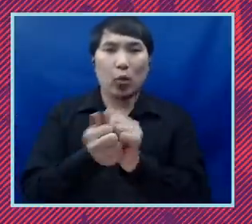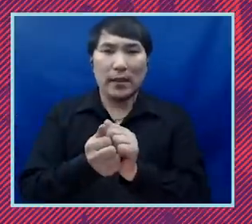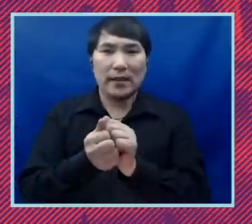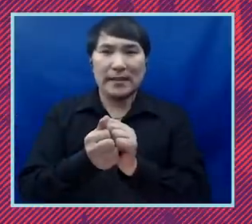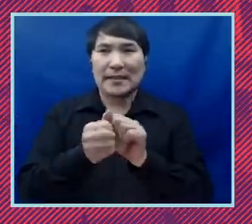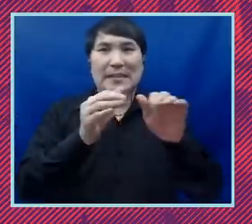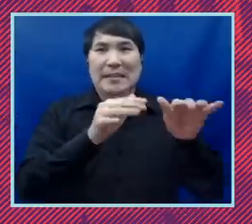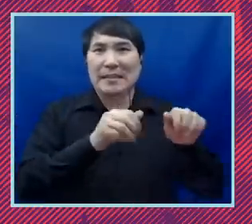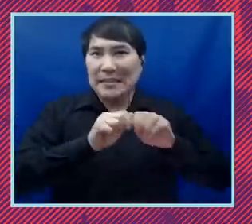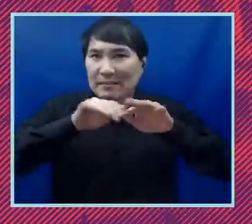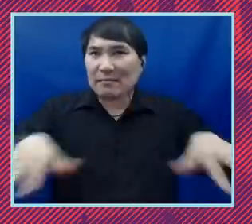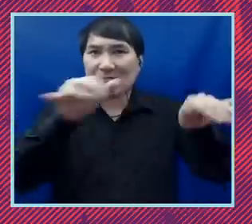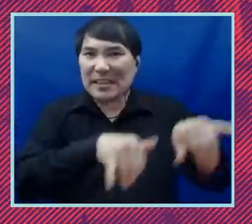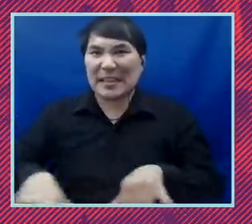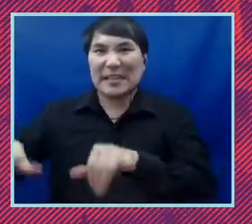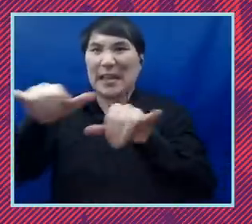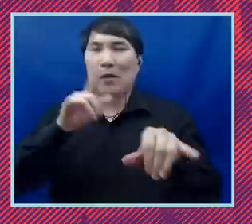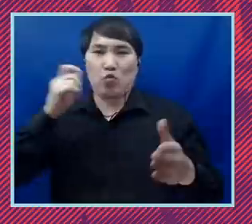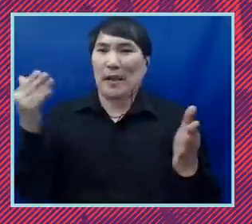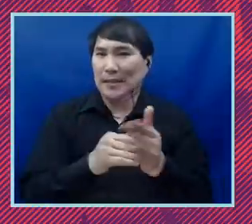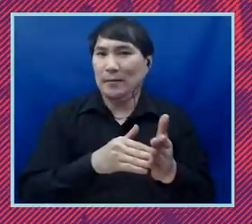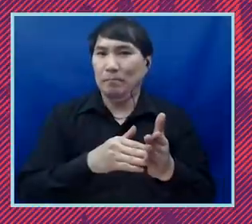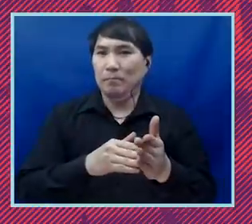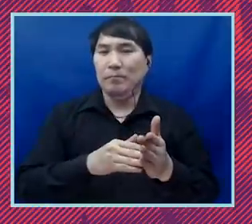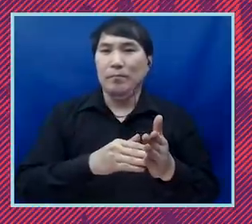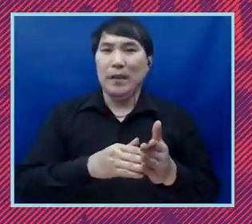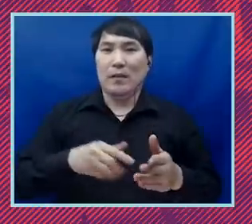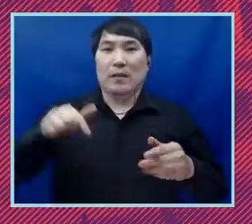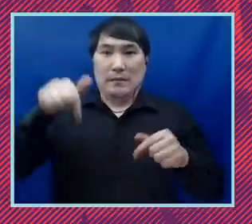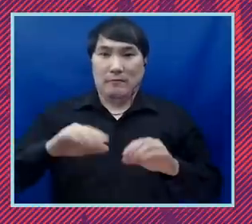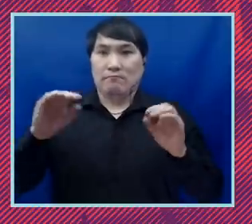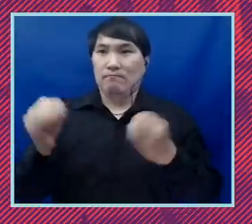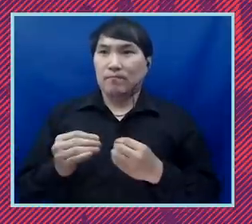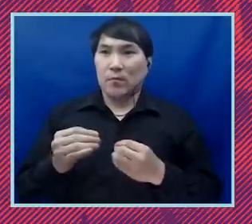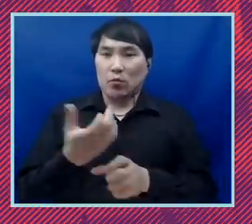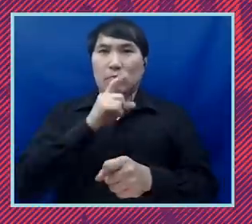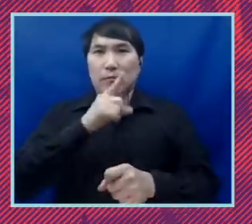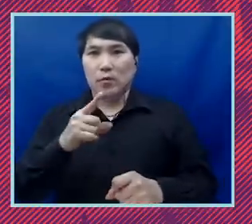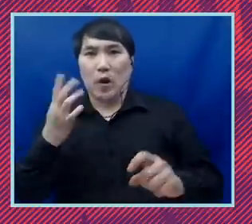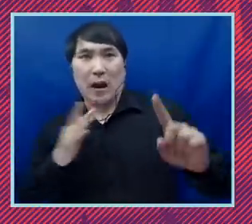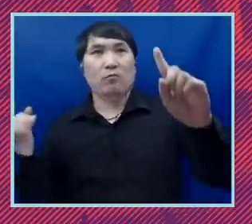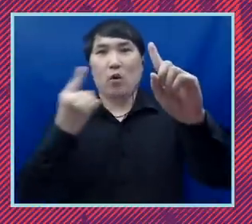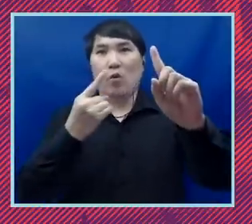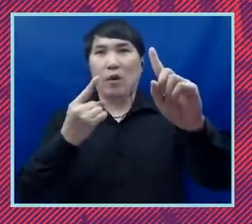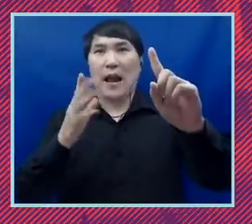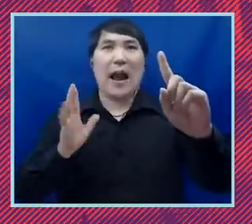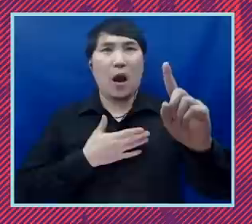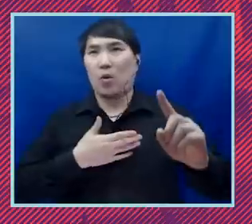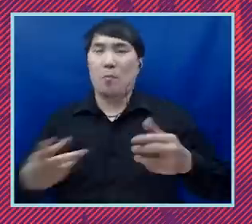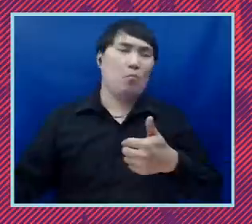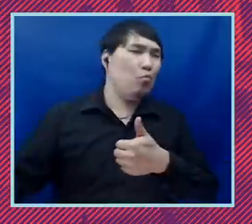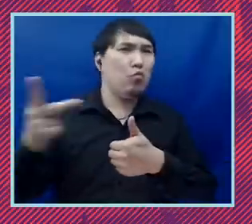And we as an institution are making our lodestar, our principal primary campaign effort,